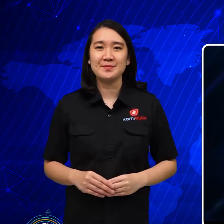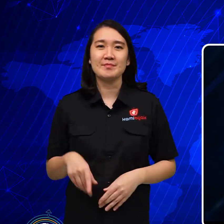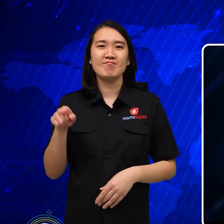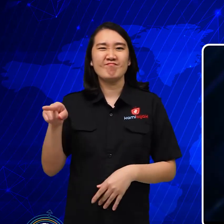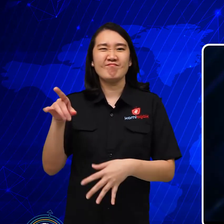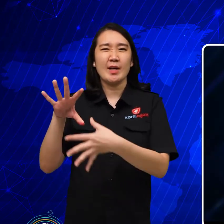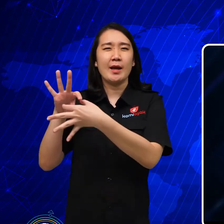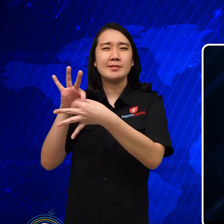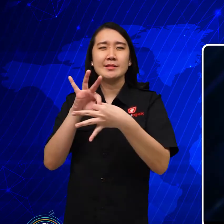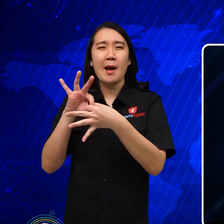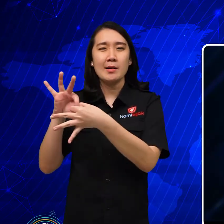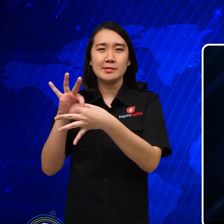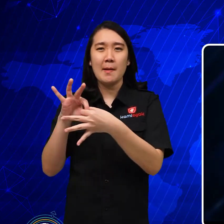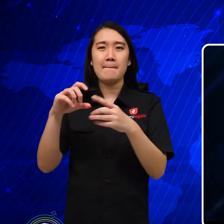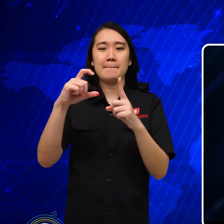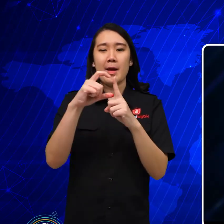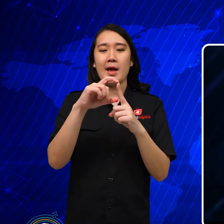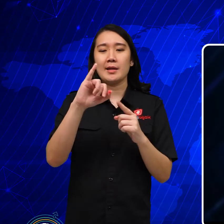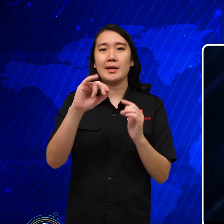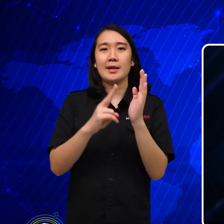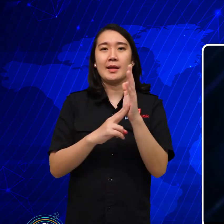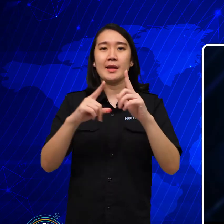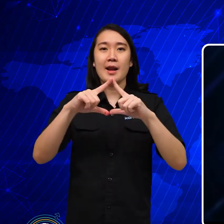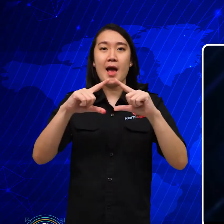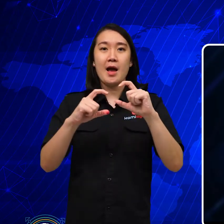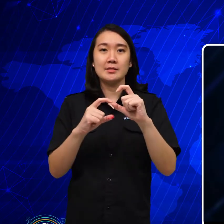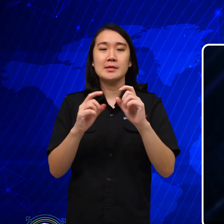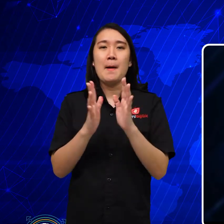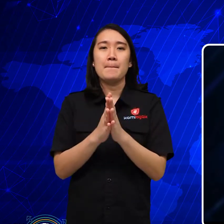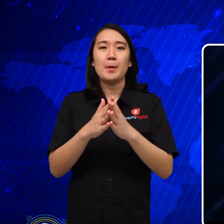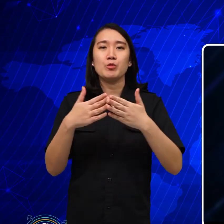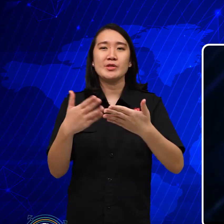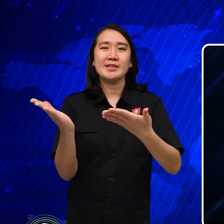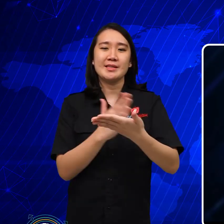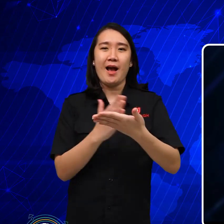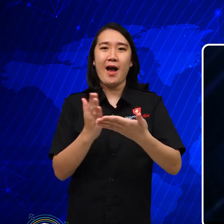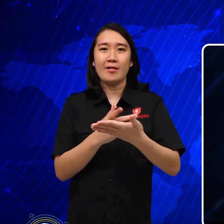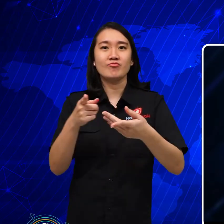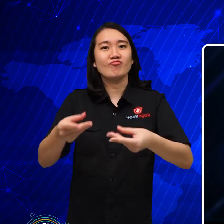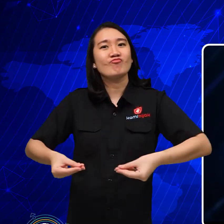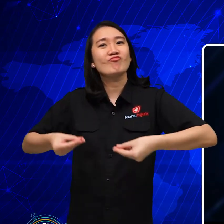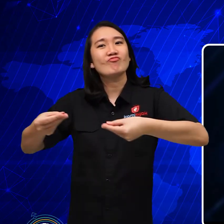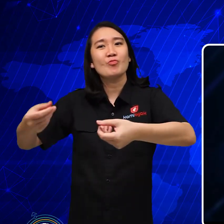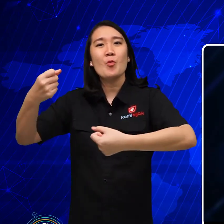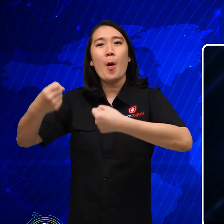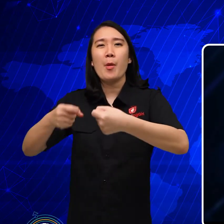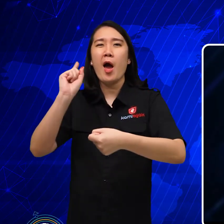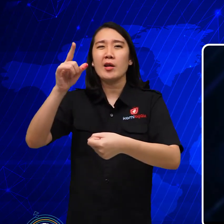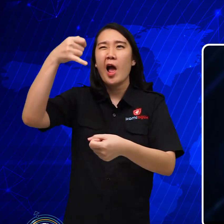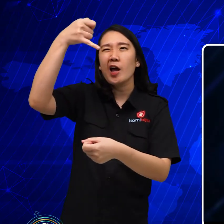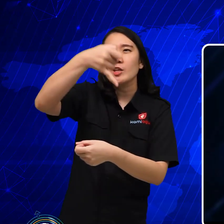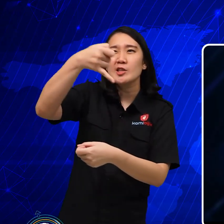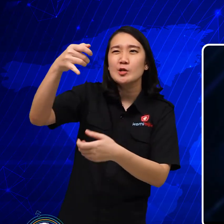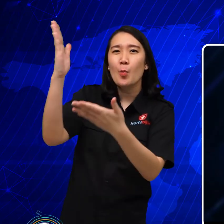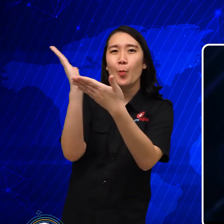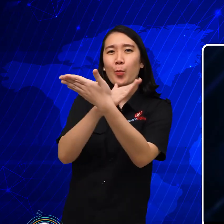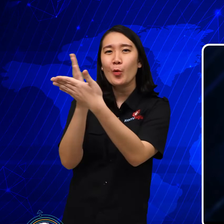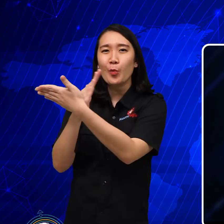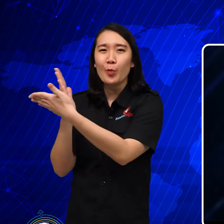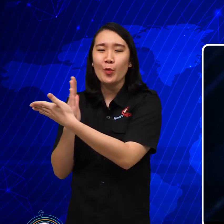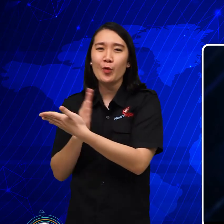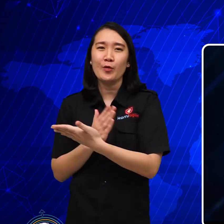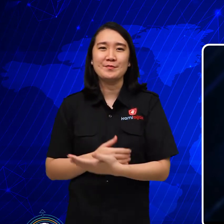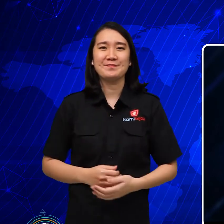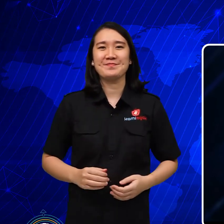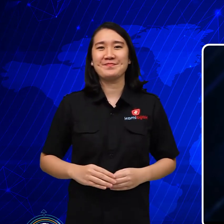It is in collaboration with the Library Service which provides a car filled with books.